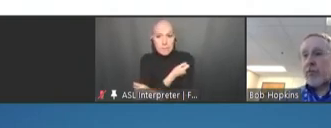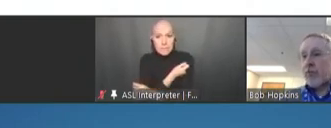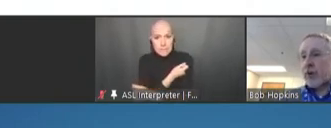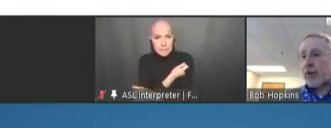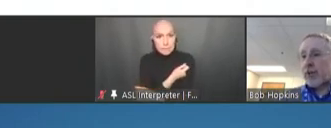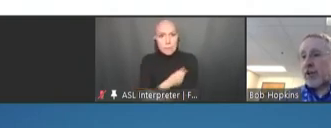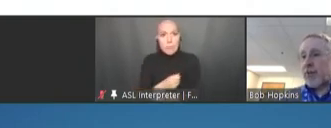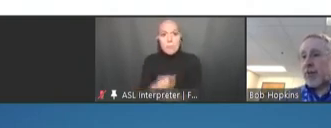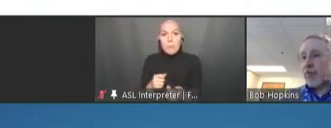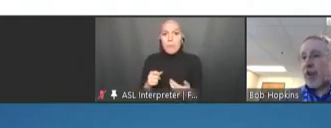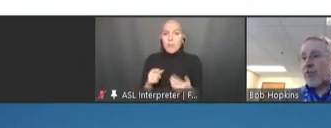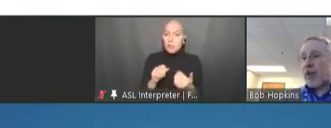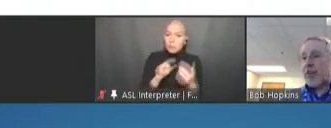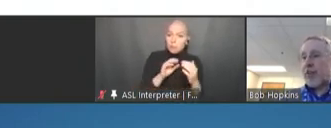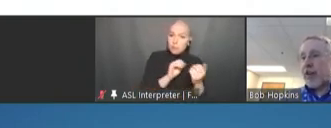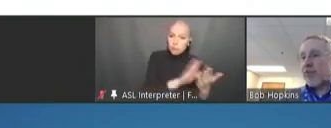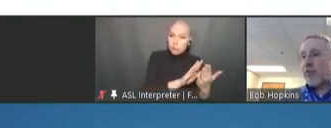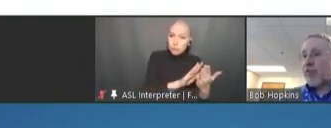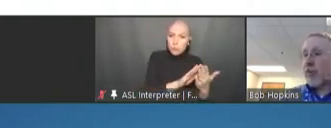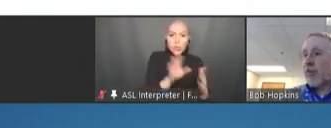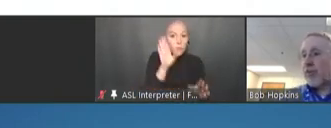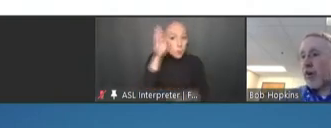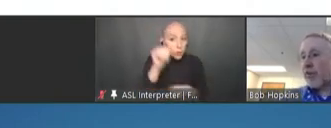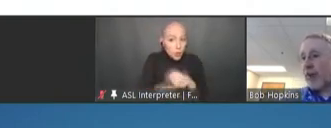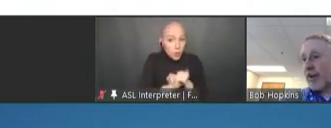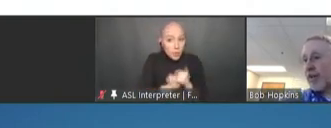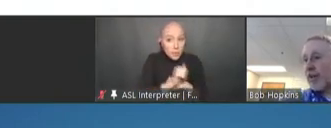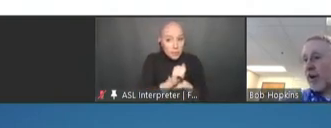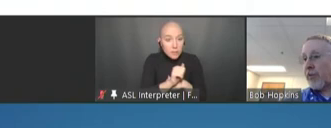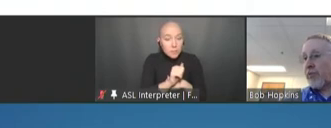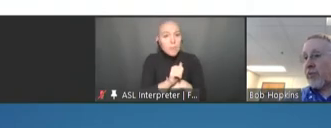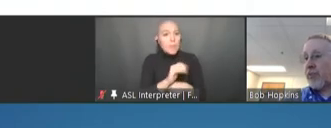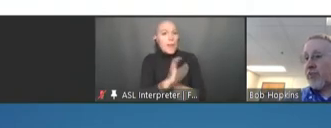We need to think about translating the lessons we've learned from COVID-19 to other diseases,